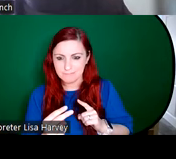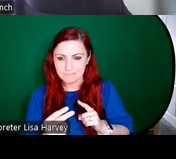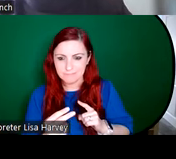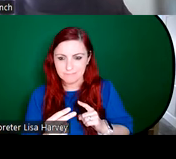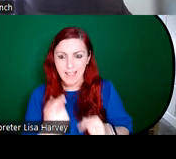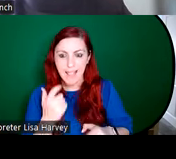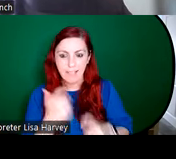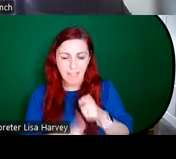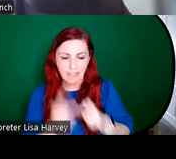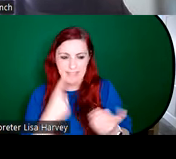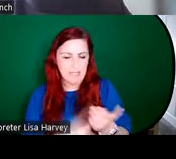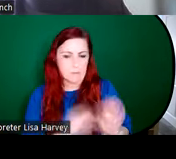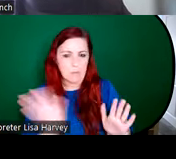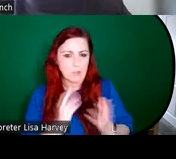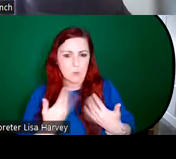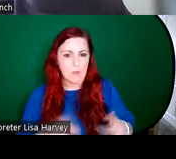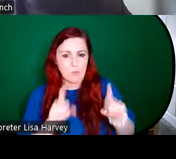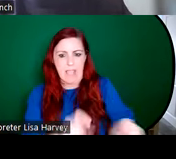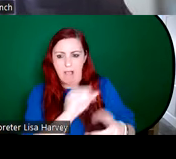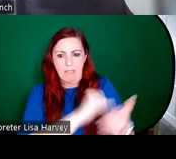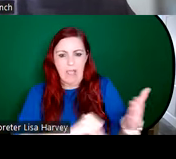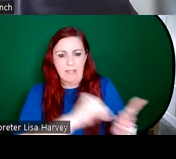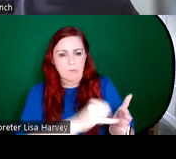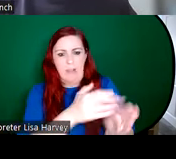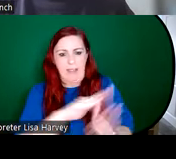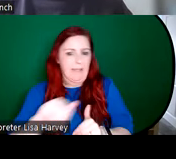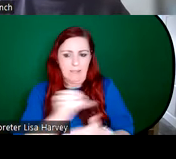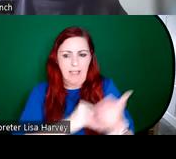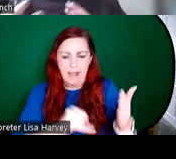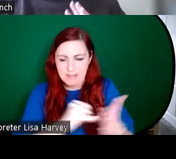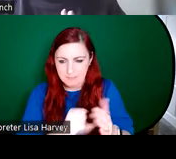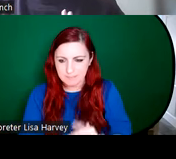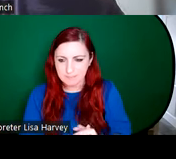leave the religious recluse alone and leave with his family. So with these kinds